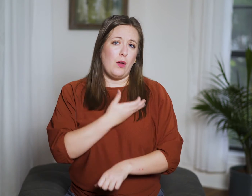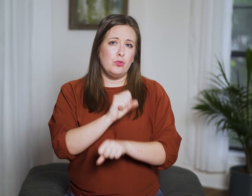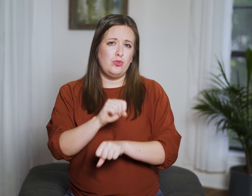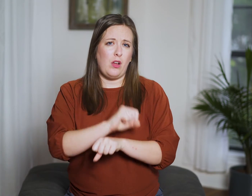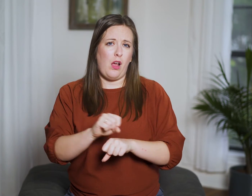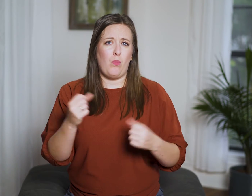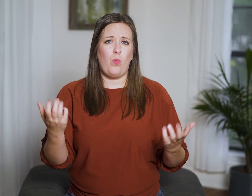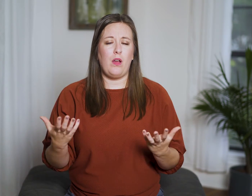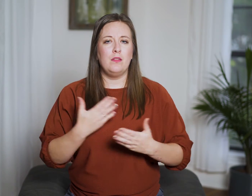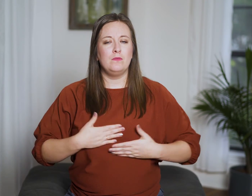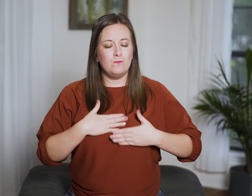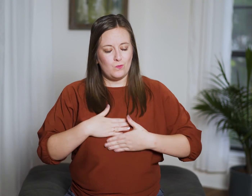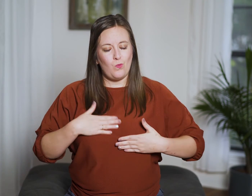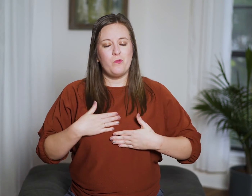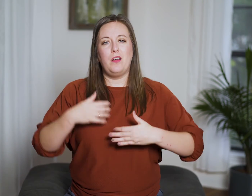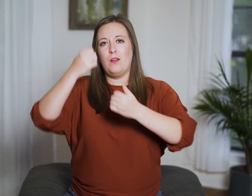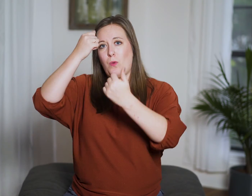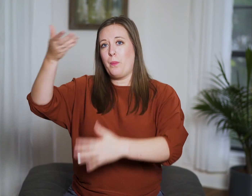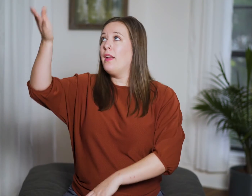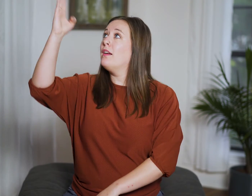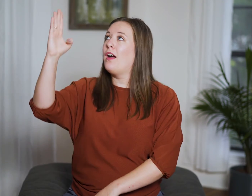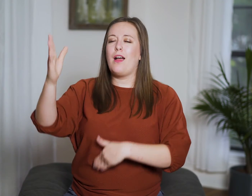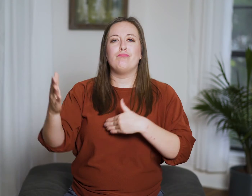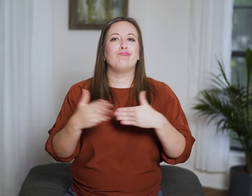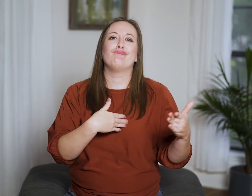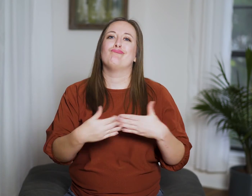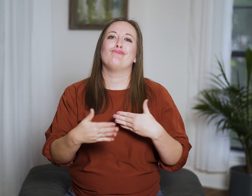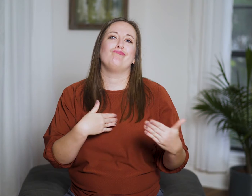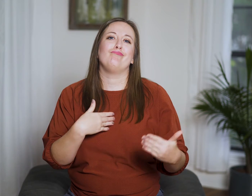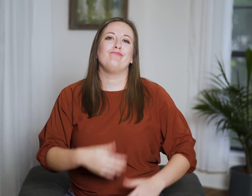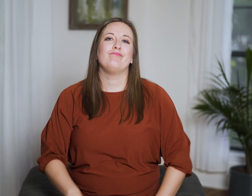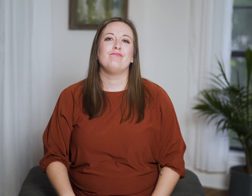but our job is to enjoy and obey God regardless.